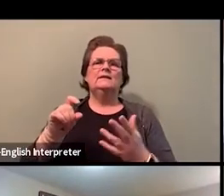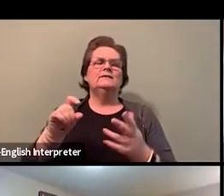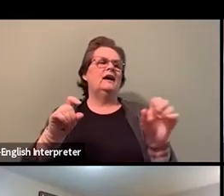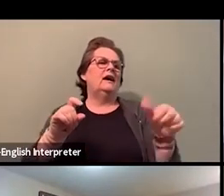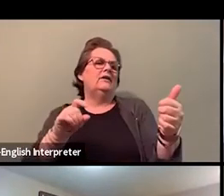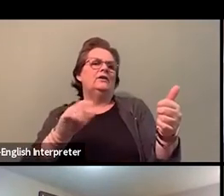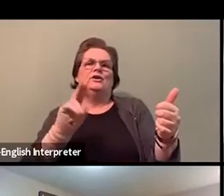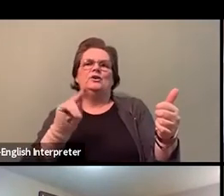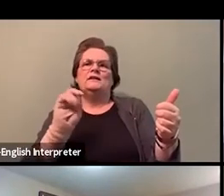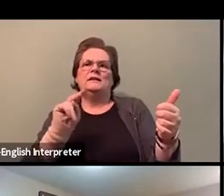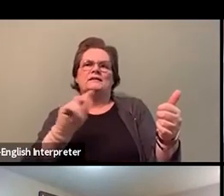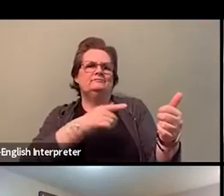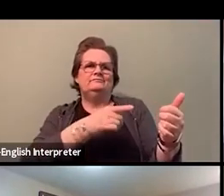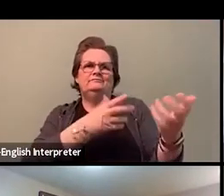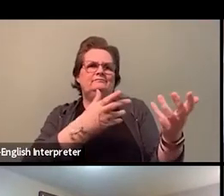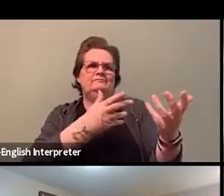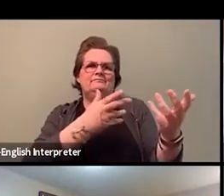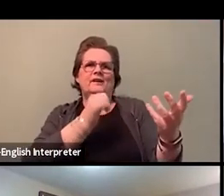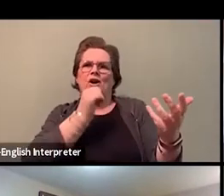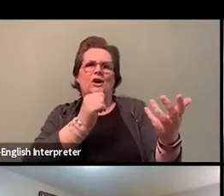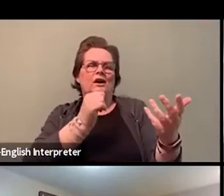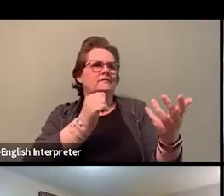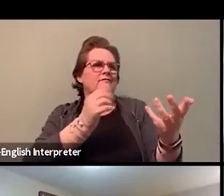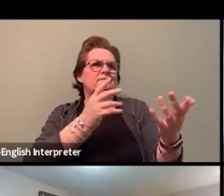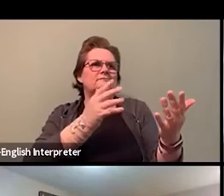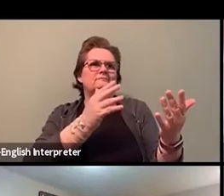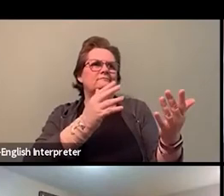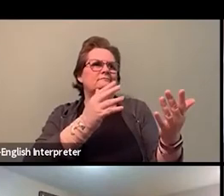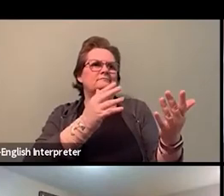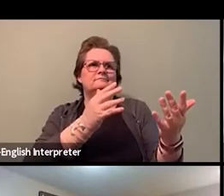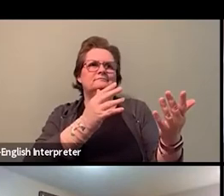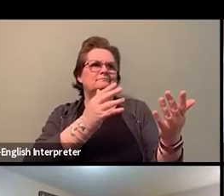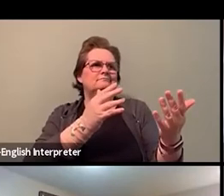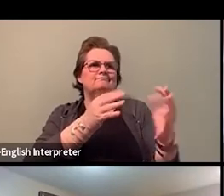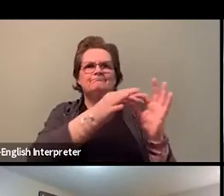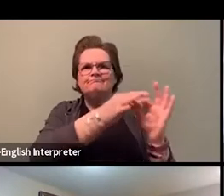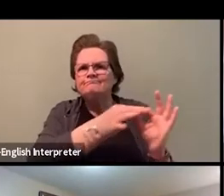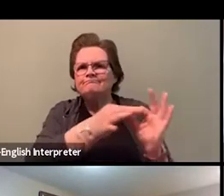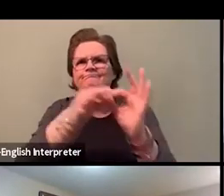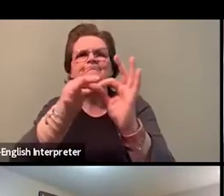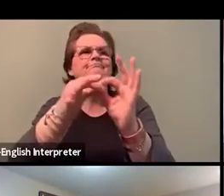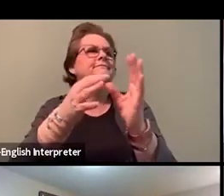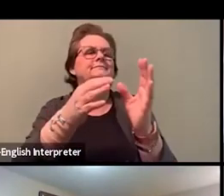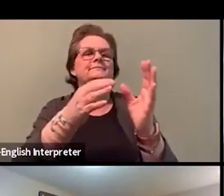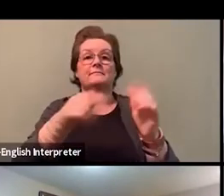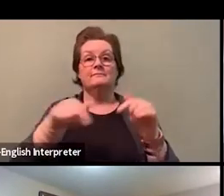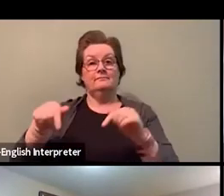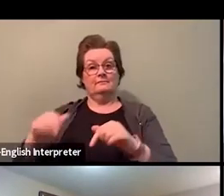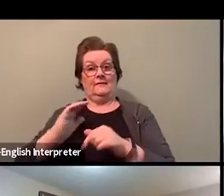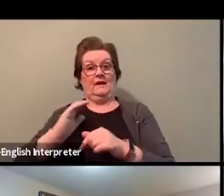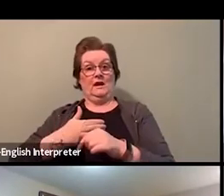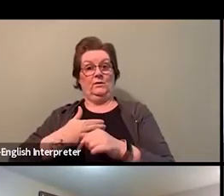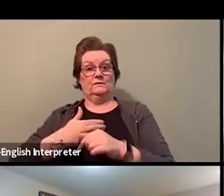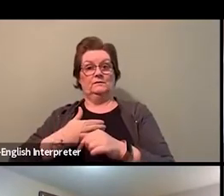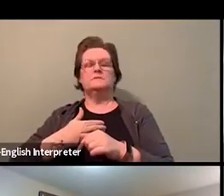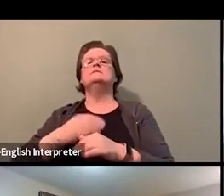as well for them, because it just stops at a place, but everybody's involved in our process, which helps to make the difference.